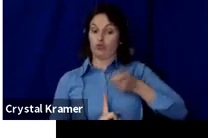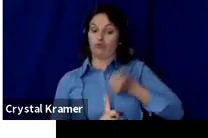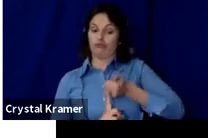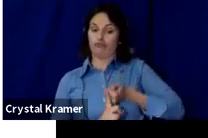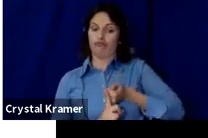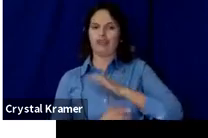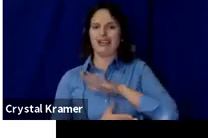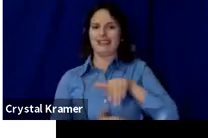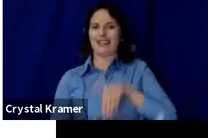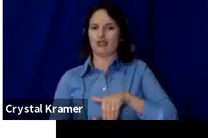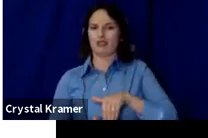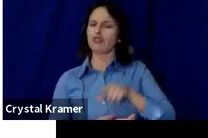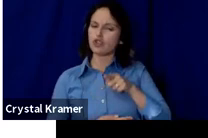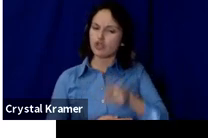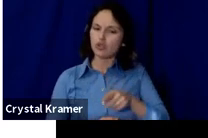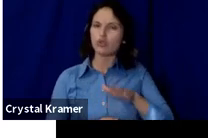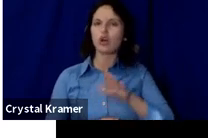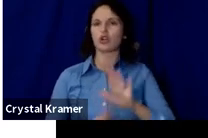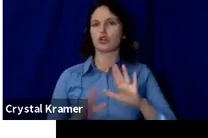You and your team, right.